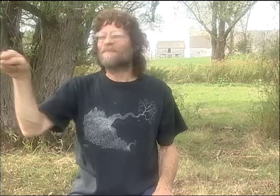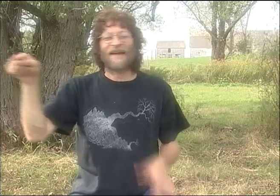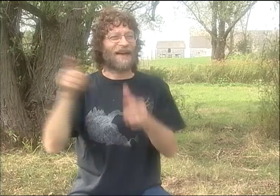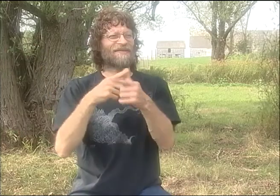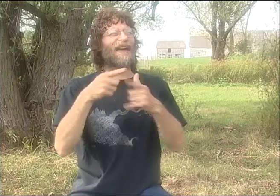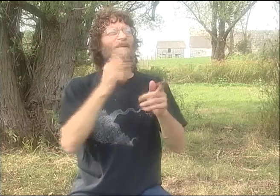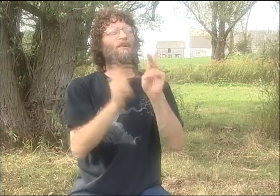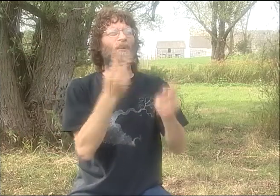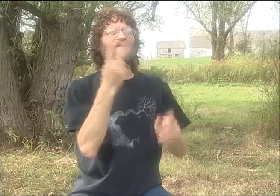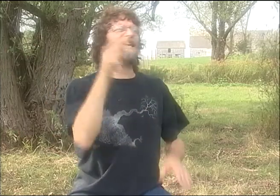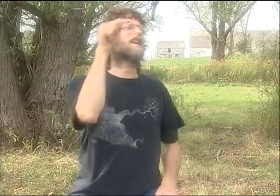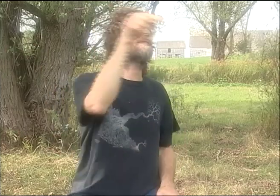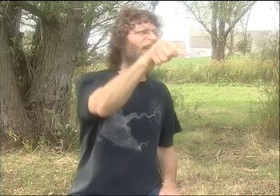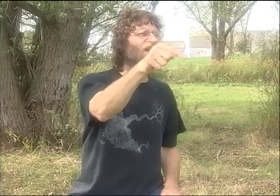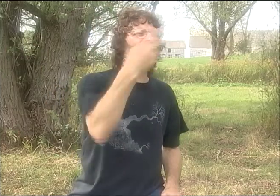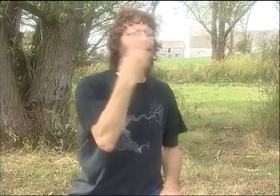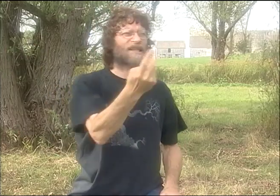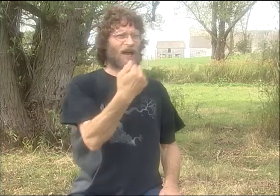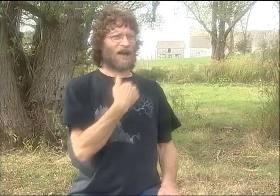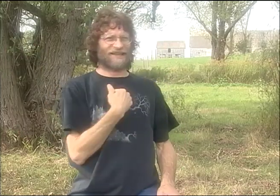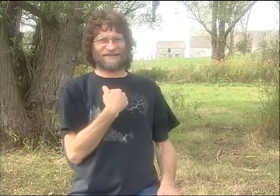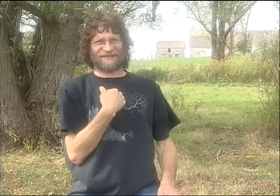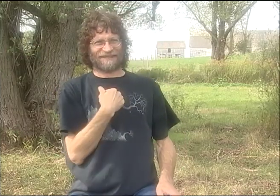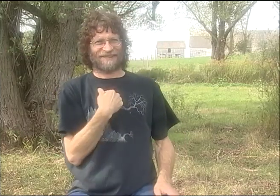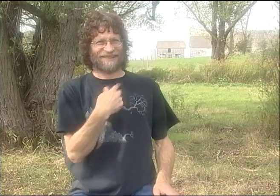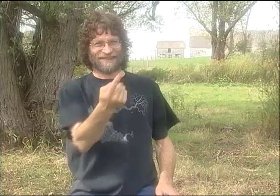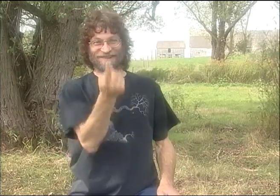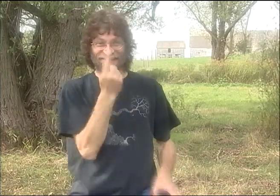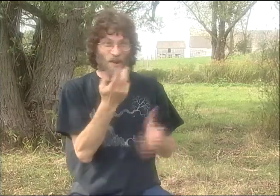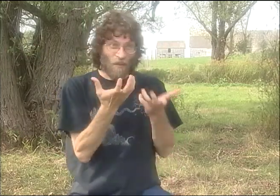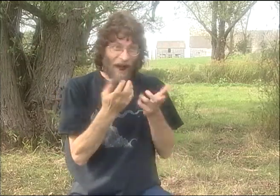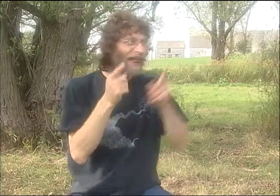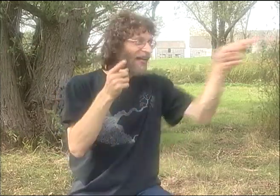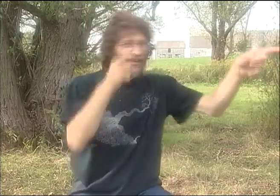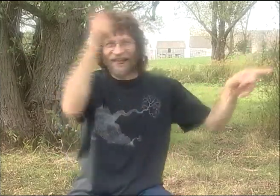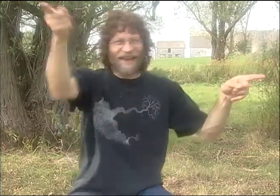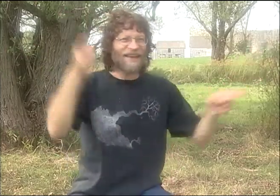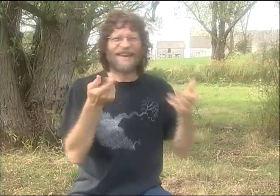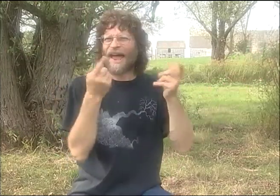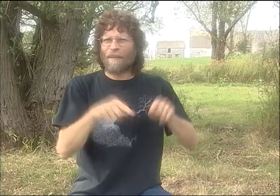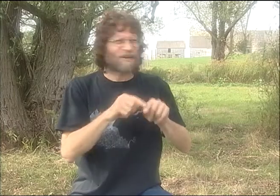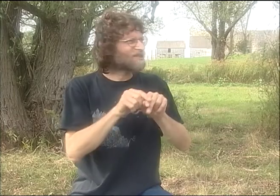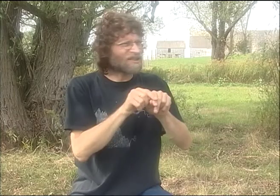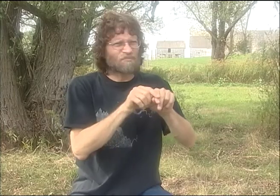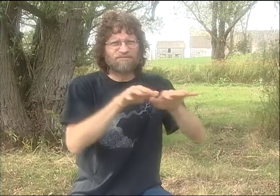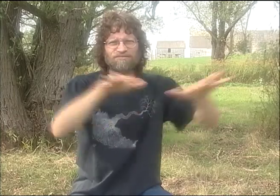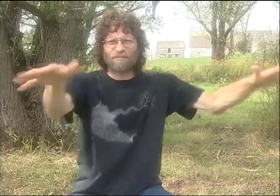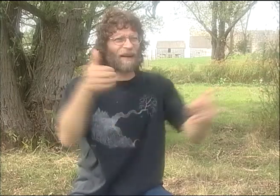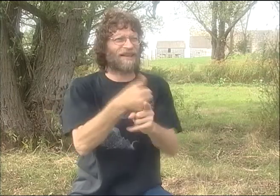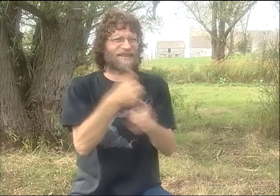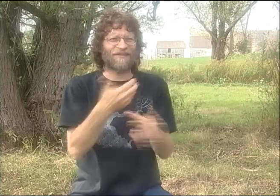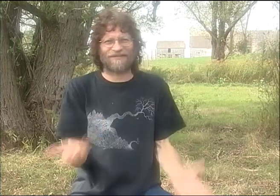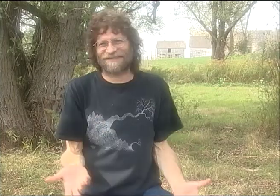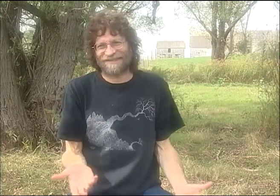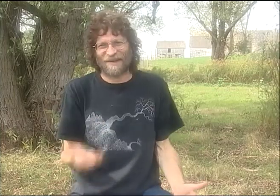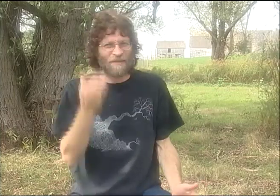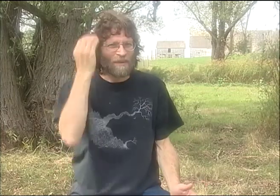SO, PETER AND I--PETER AND I WERE GOING MOSTLY LOCALLY OR NOT TOO FAR AFIELD. BUT THEN ONCE IN A WHILE THERE'D BE AN OUTLIER,